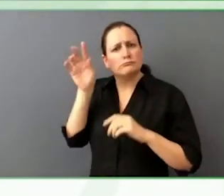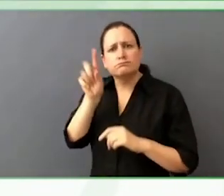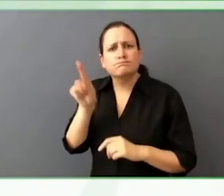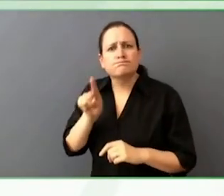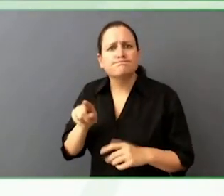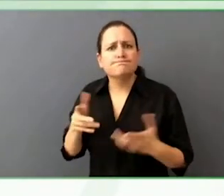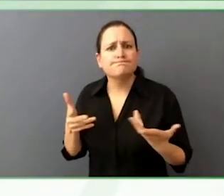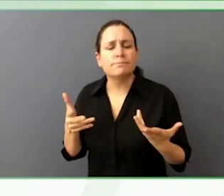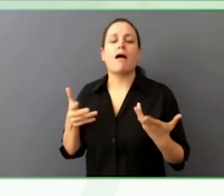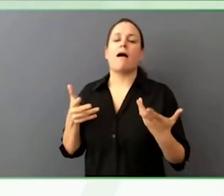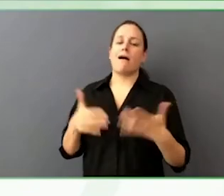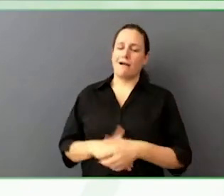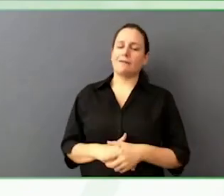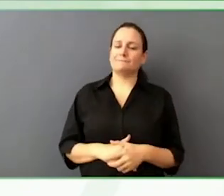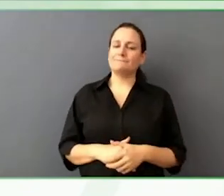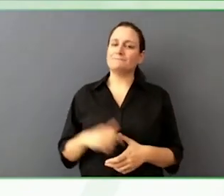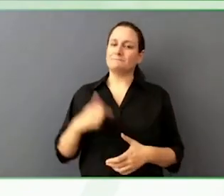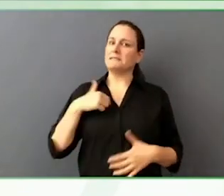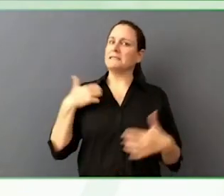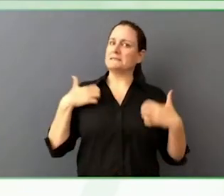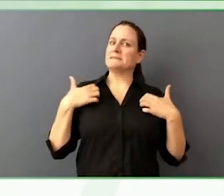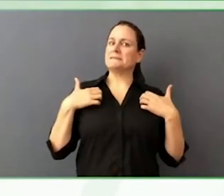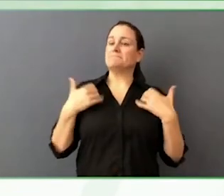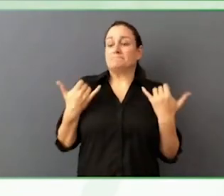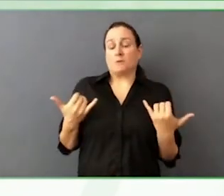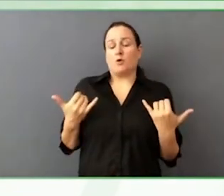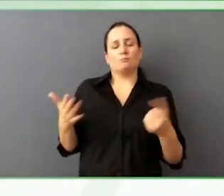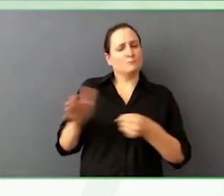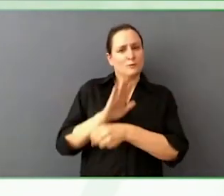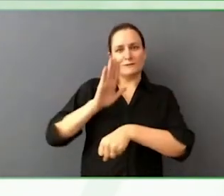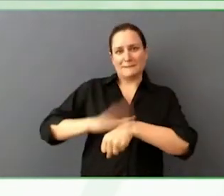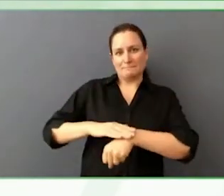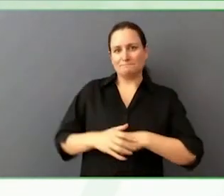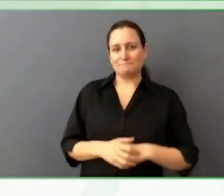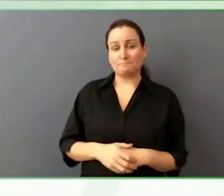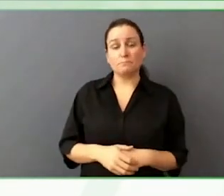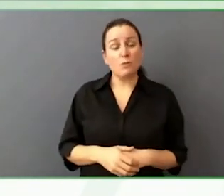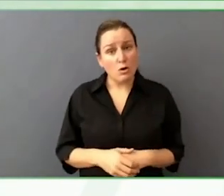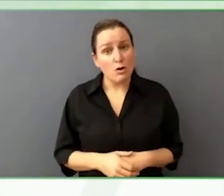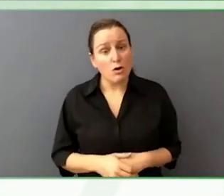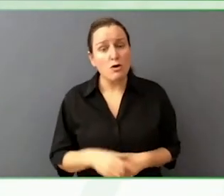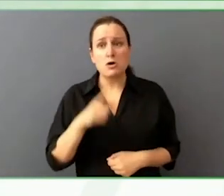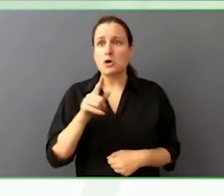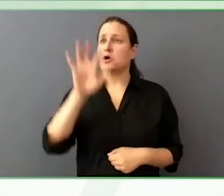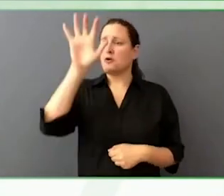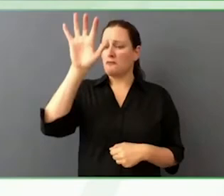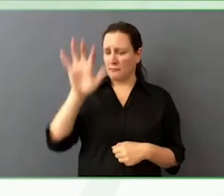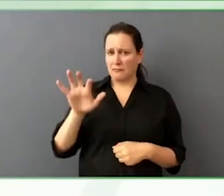You talk about alternative text and captions, for the argument here,